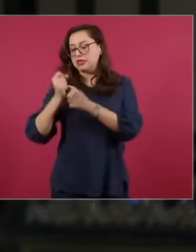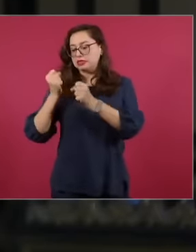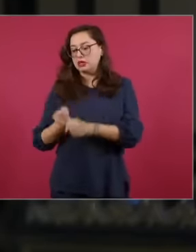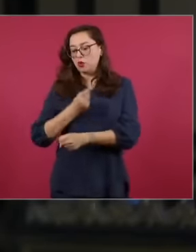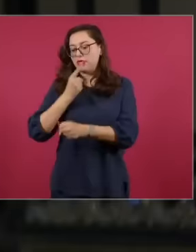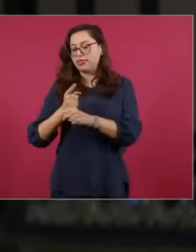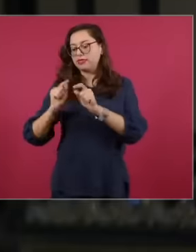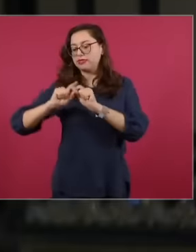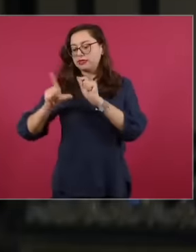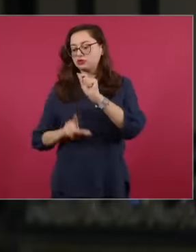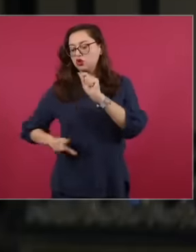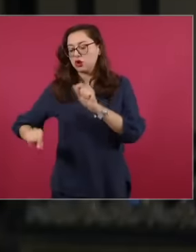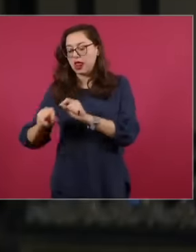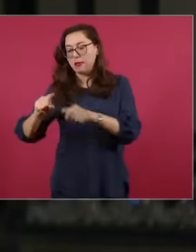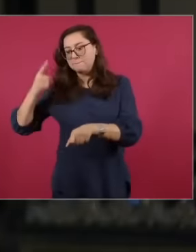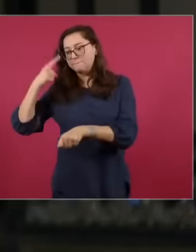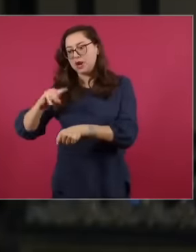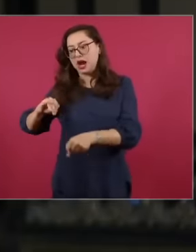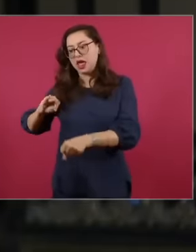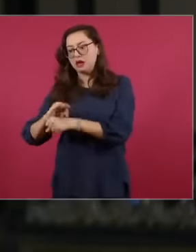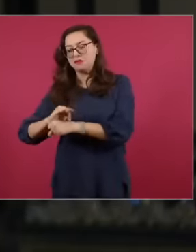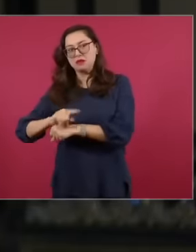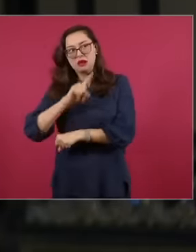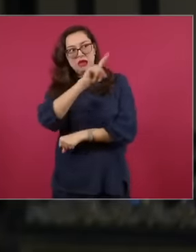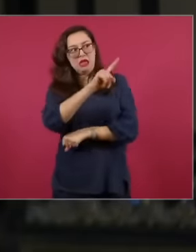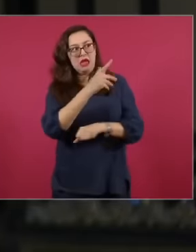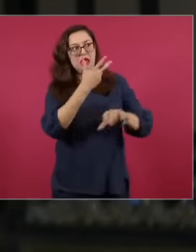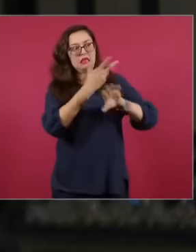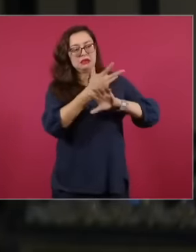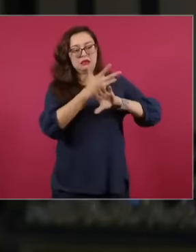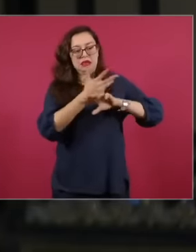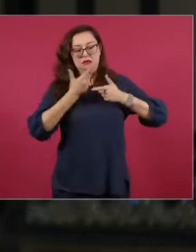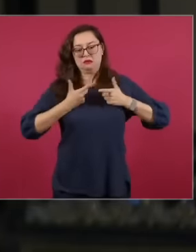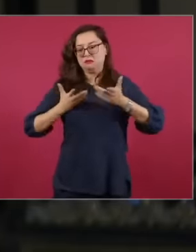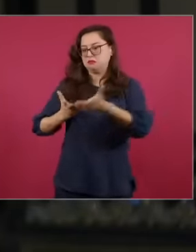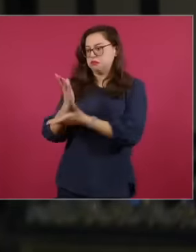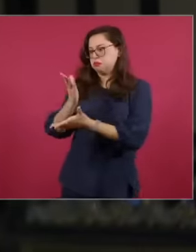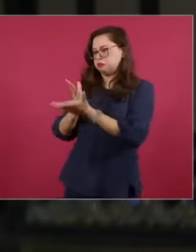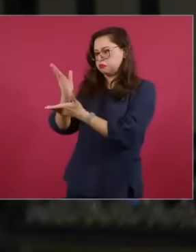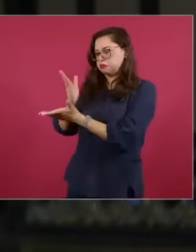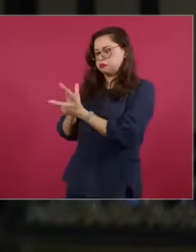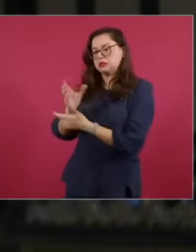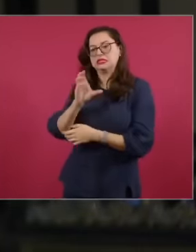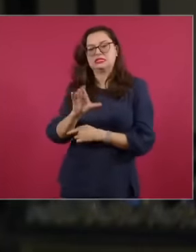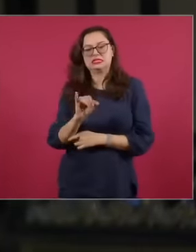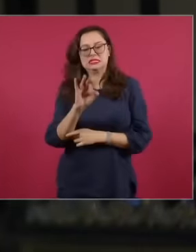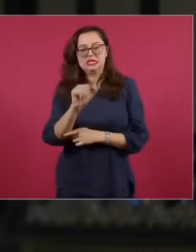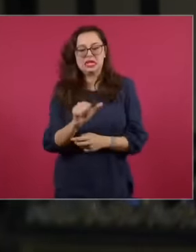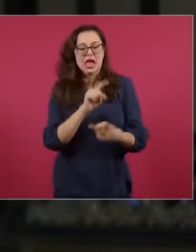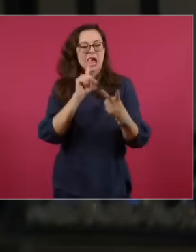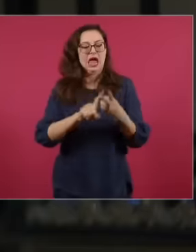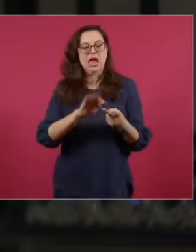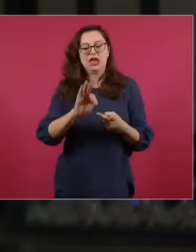what is the status of these agencies that includes the CA, the FBI, the DEA,